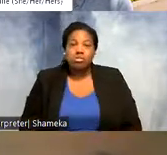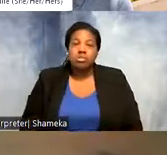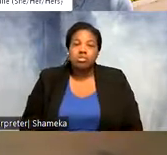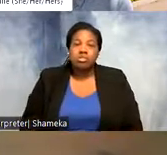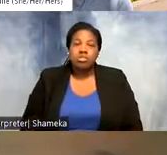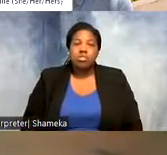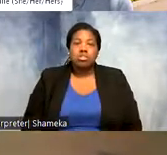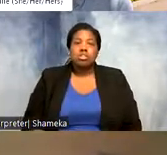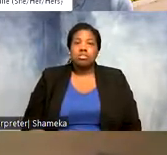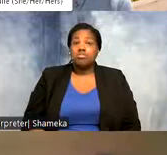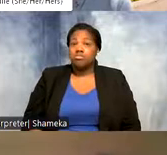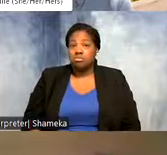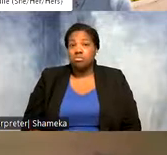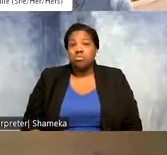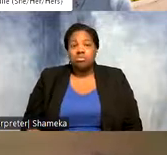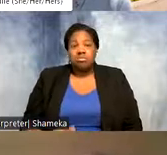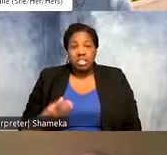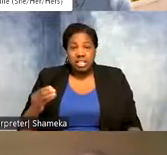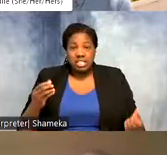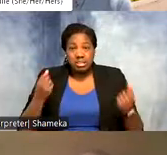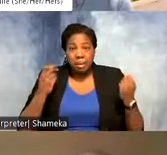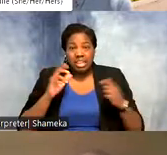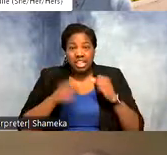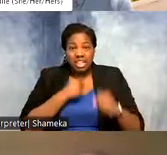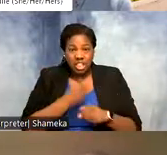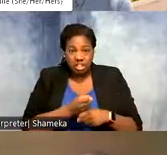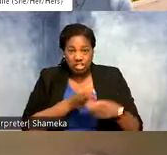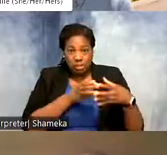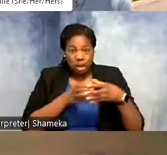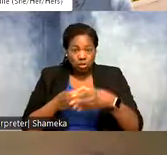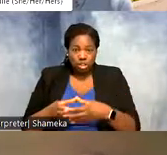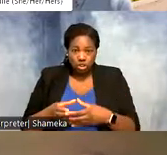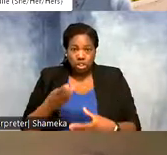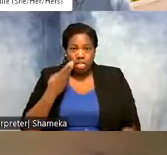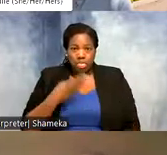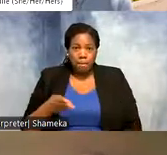other years there's more than one migration in here um there's a blue that's another migration